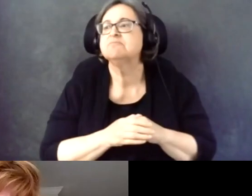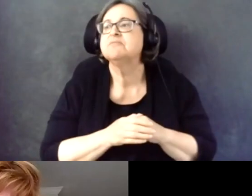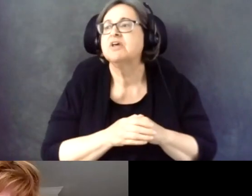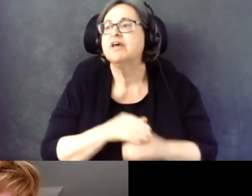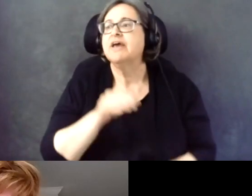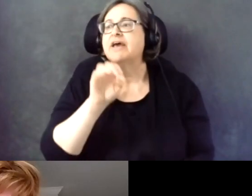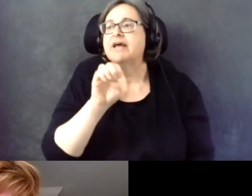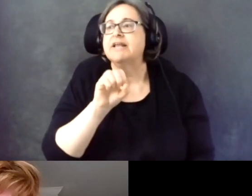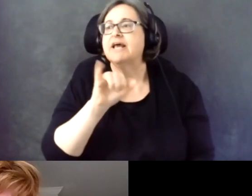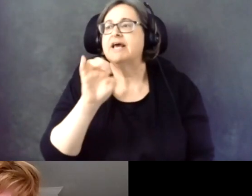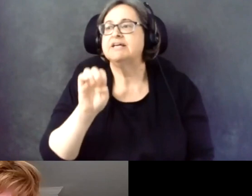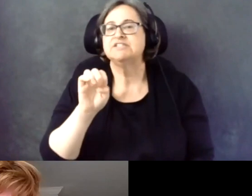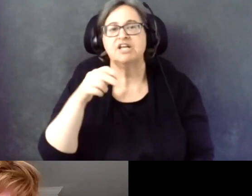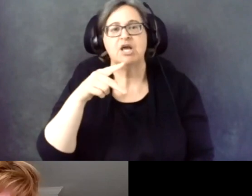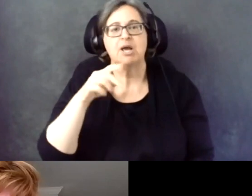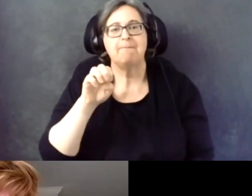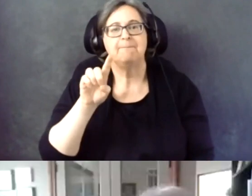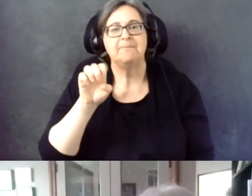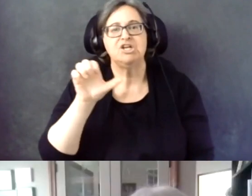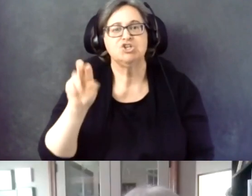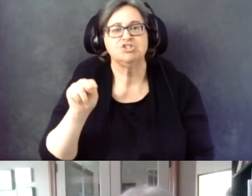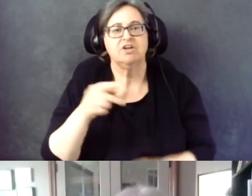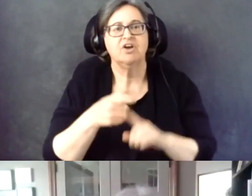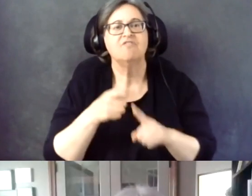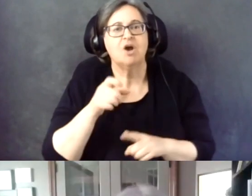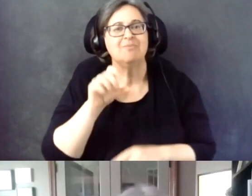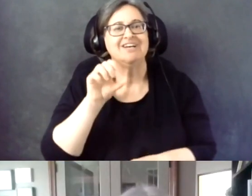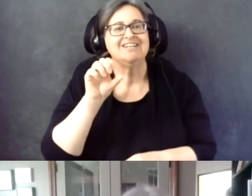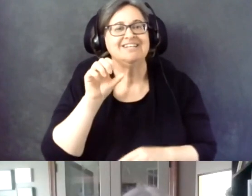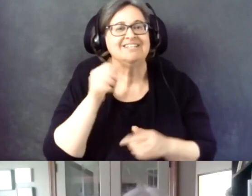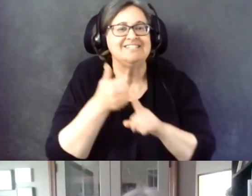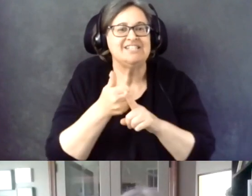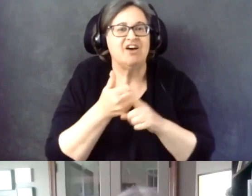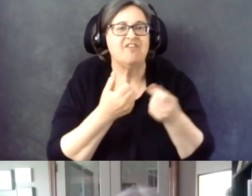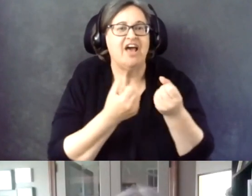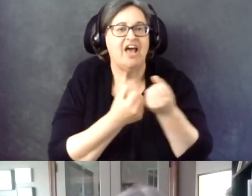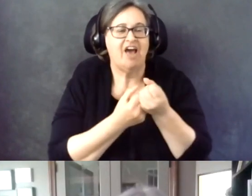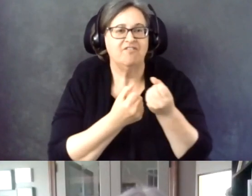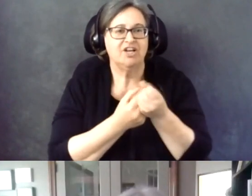the self-advocates becoming empowered also known as SABE, their Go-Voter Project.